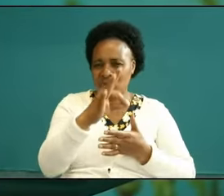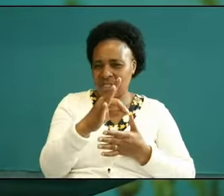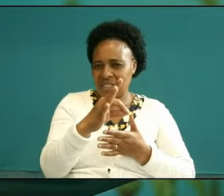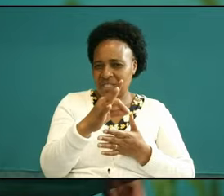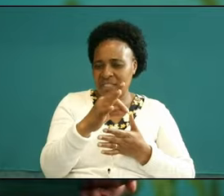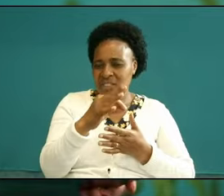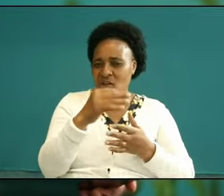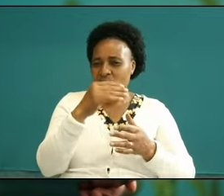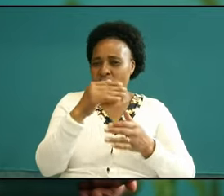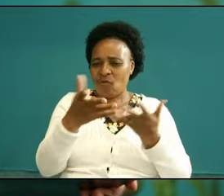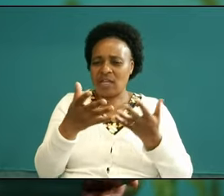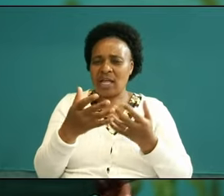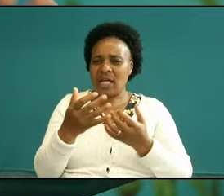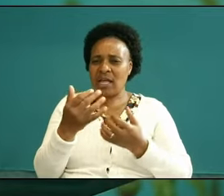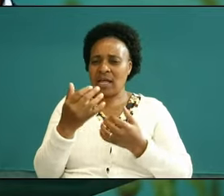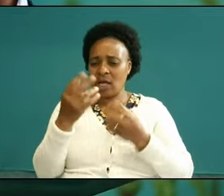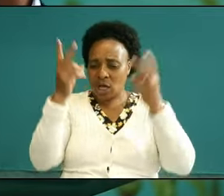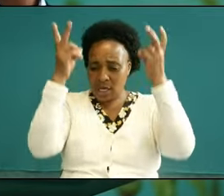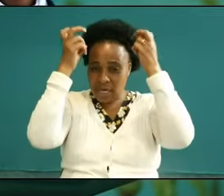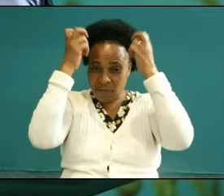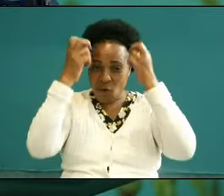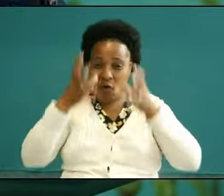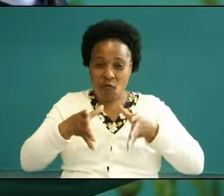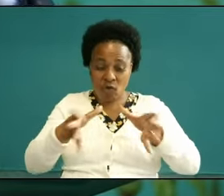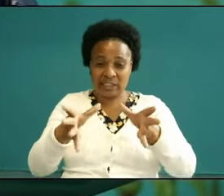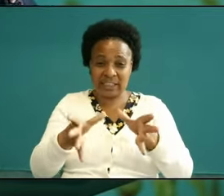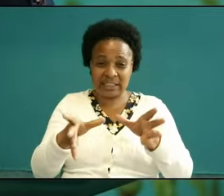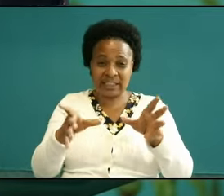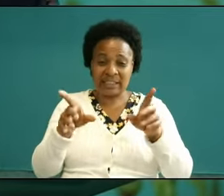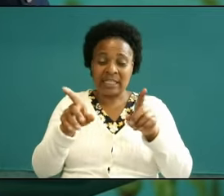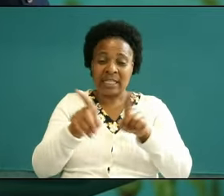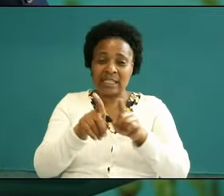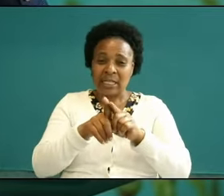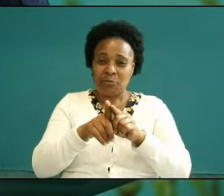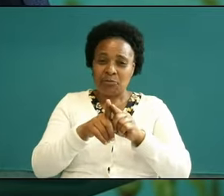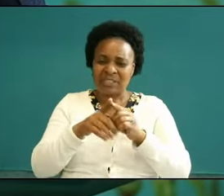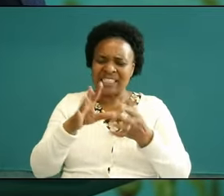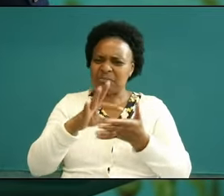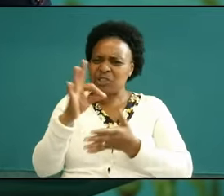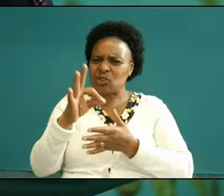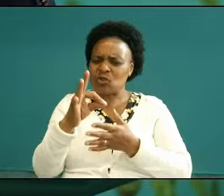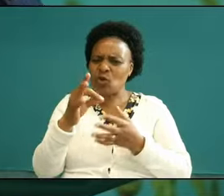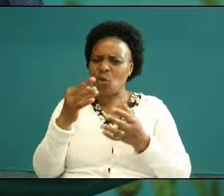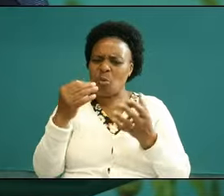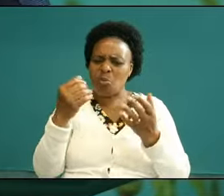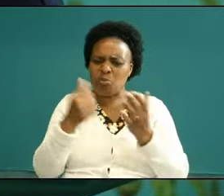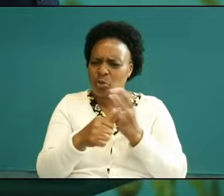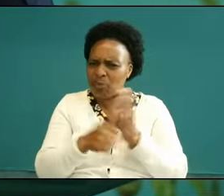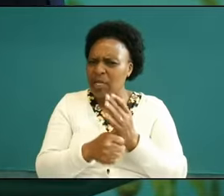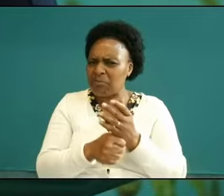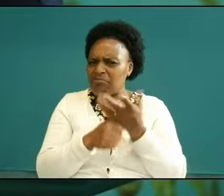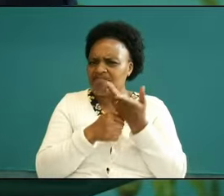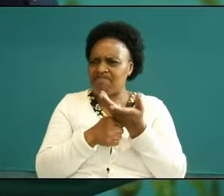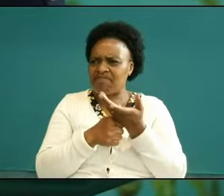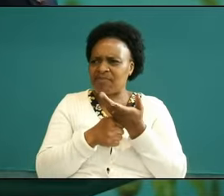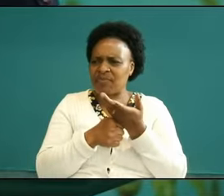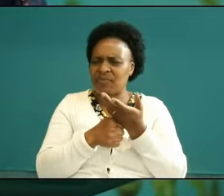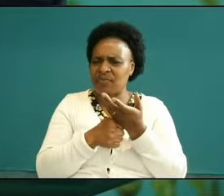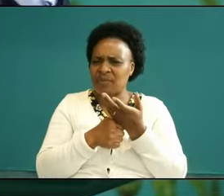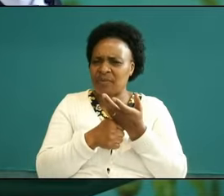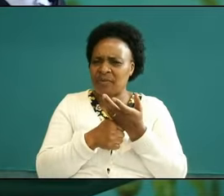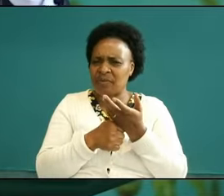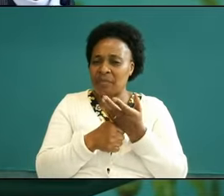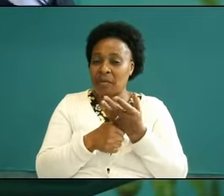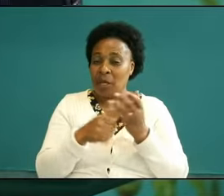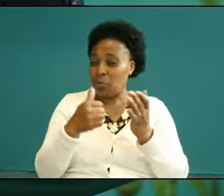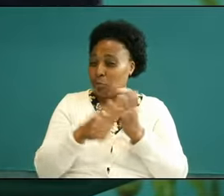forces and refers those spiritual hierarchy the spiritual the hierarchy of spiritual forces of